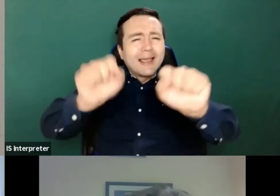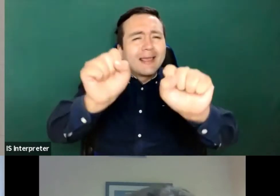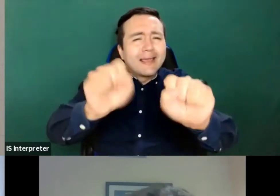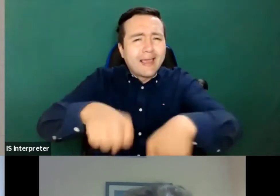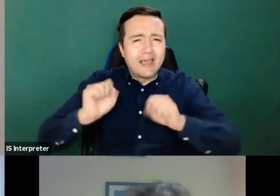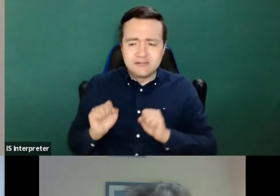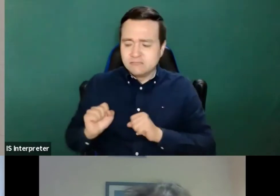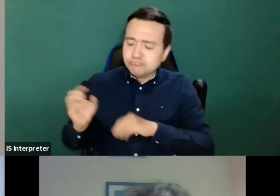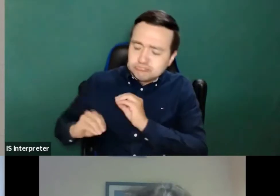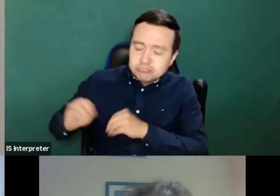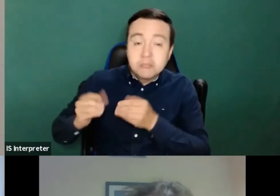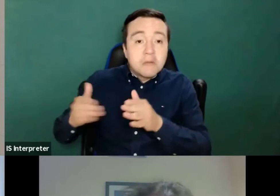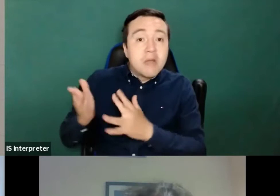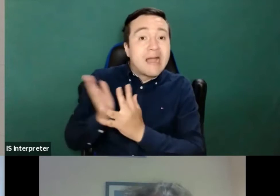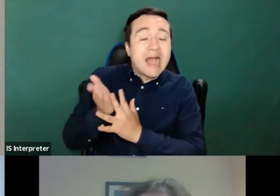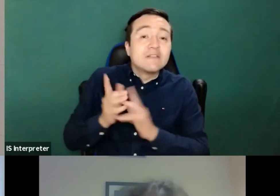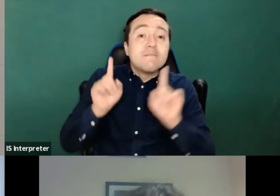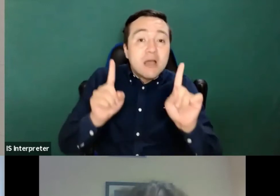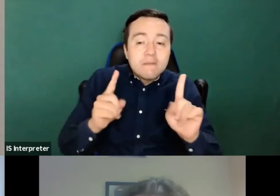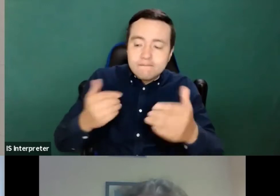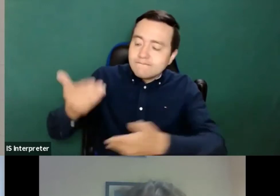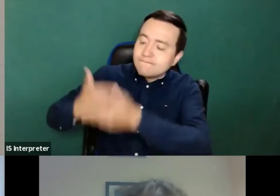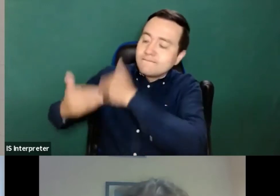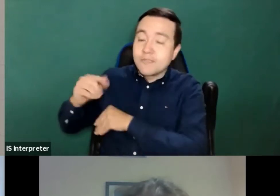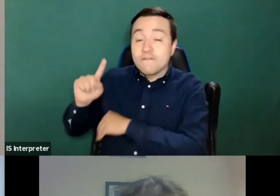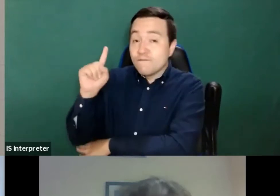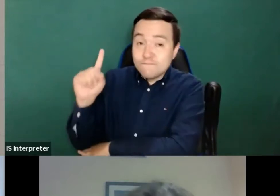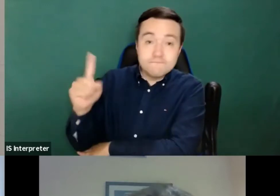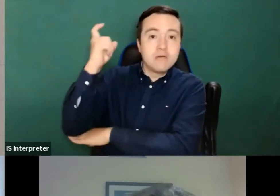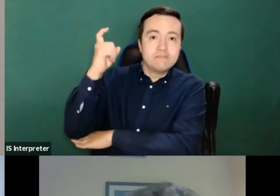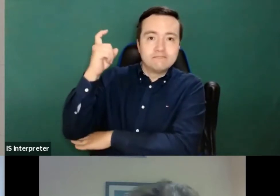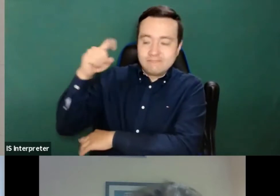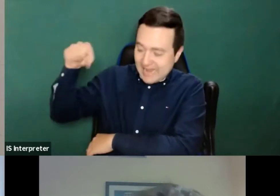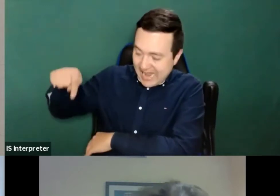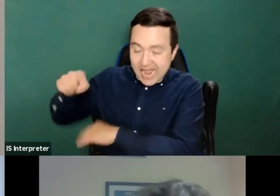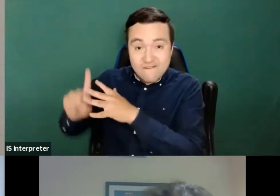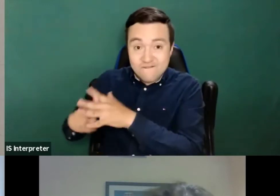in the majority of cases, I know it's a matter of a matter of ignorance, not only the fact